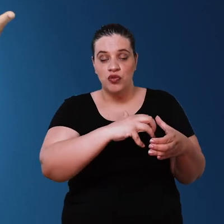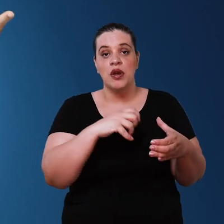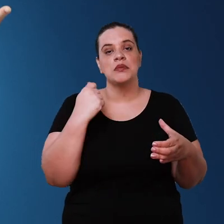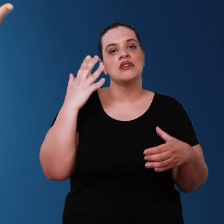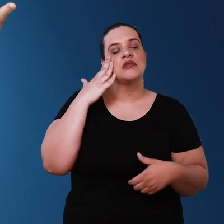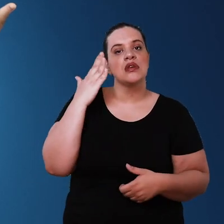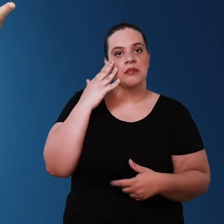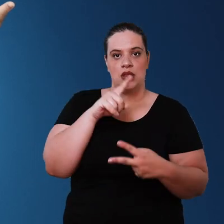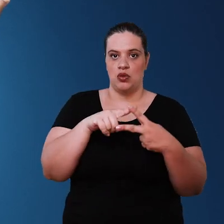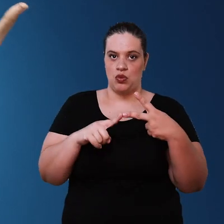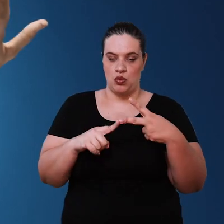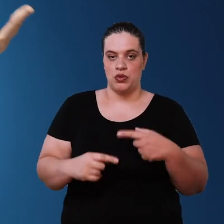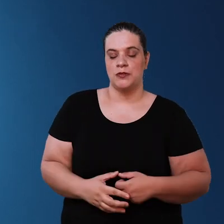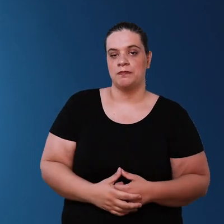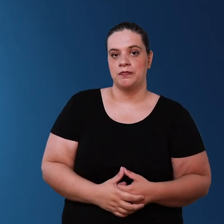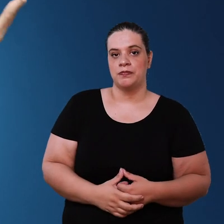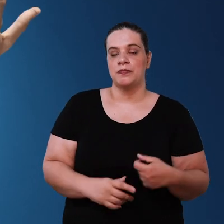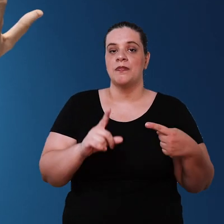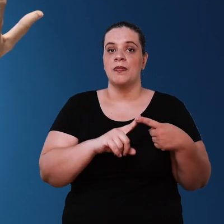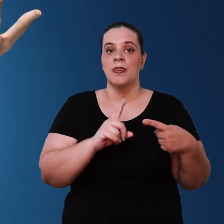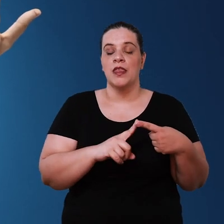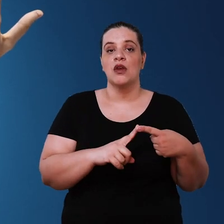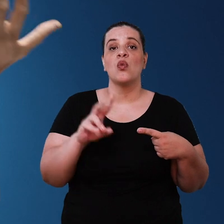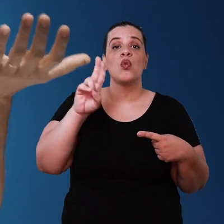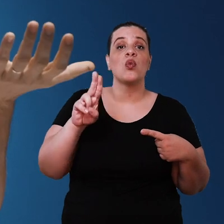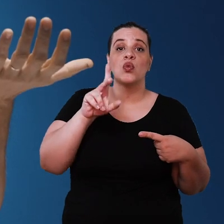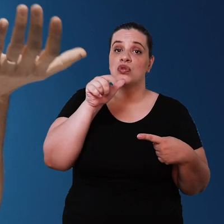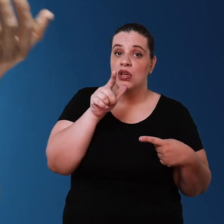need to consider two things first count a water consumption 1 liter of water